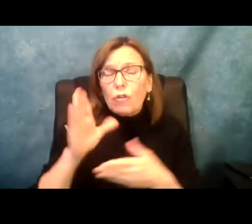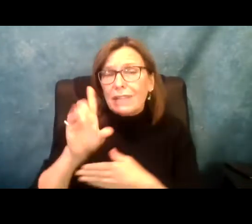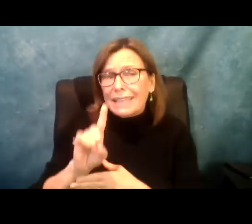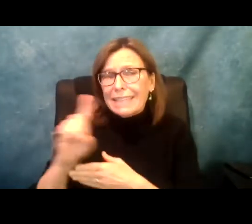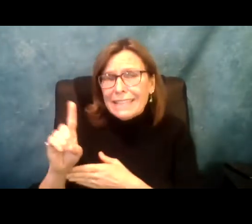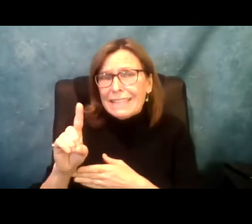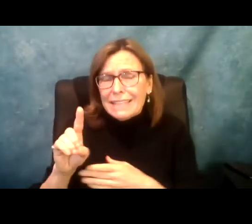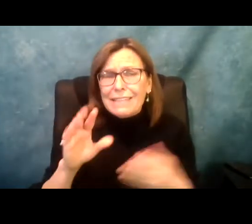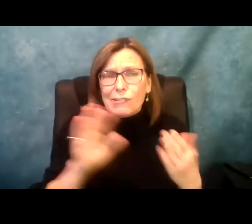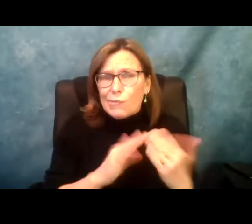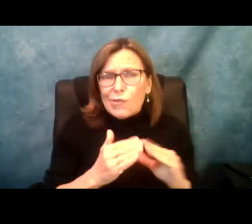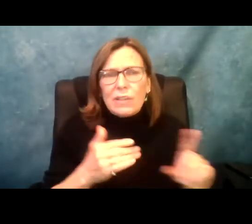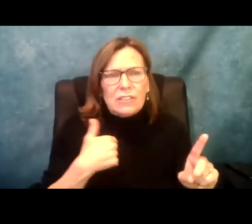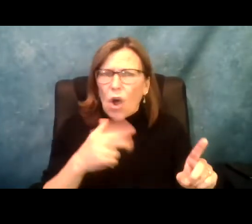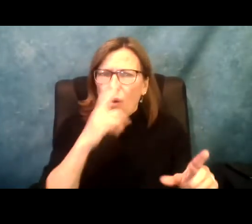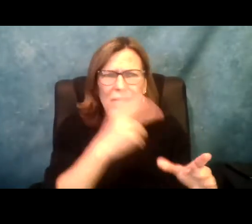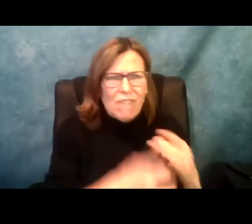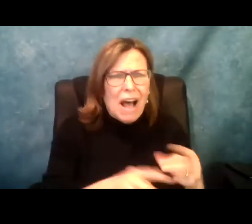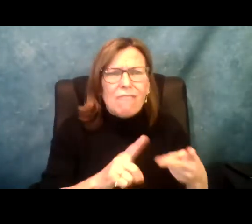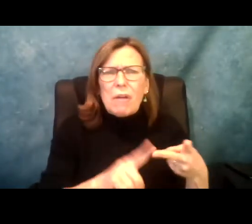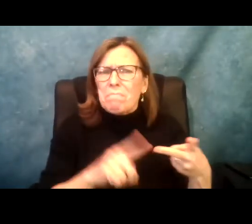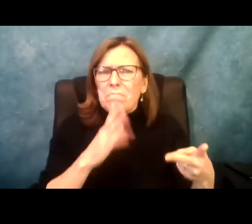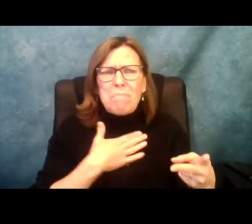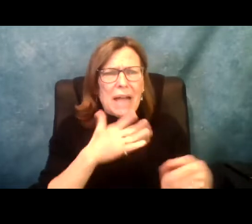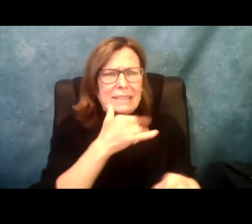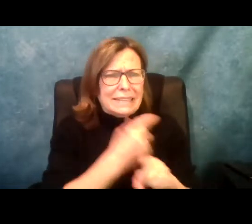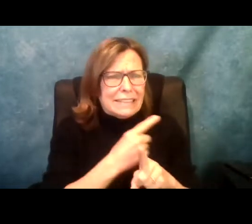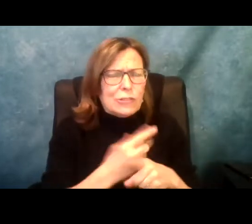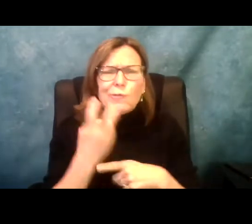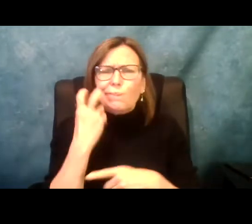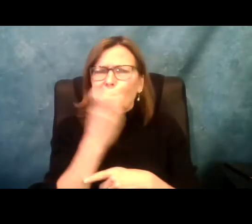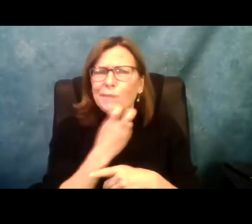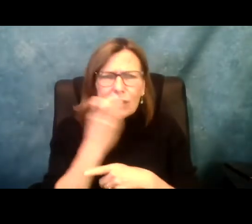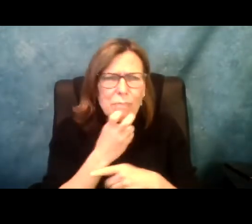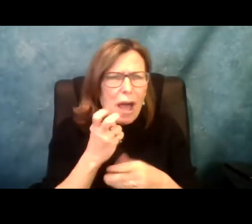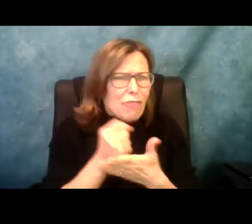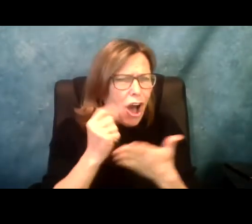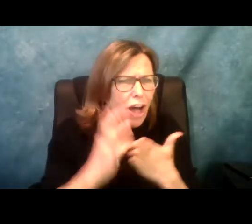However I do represent a lot of groups that